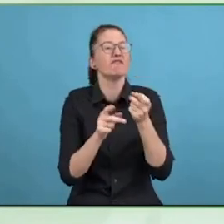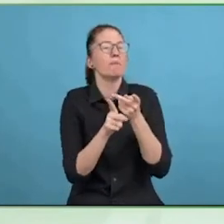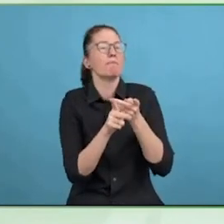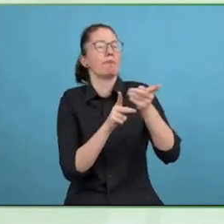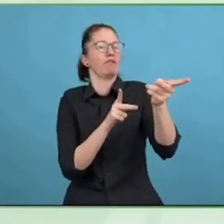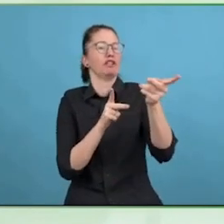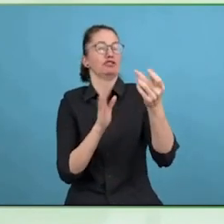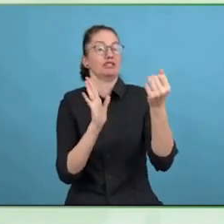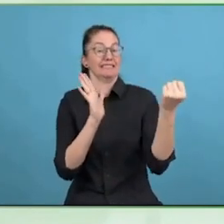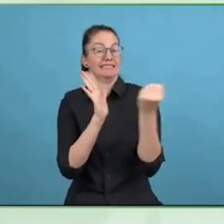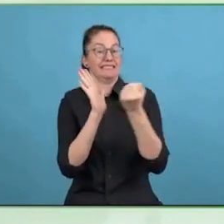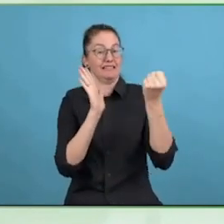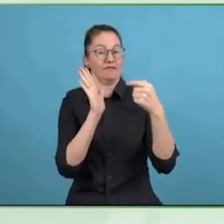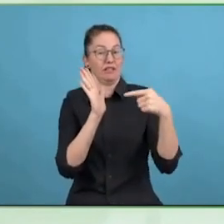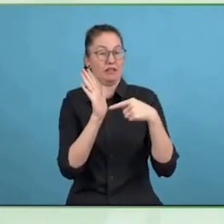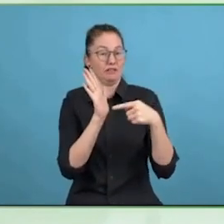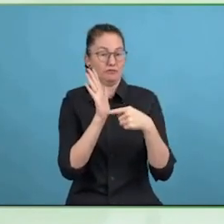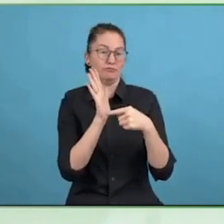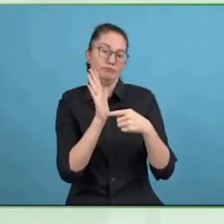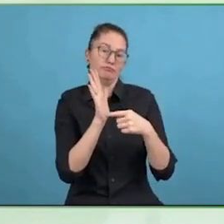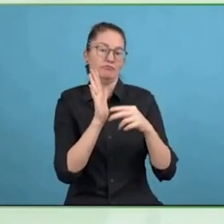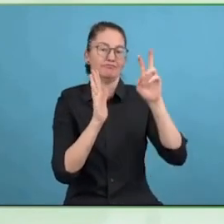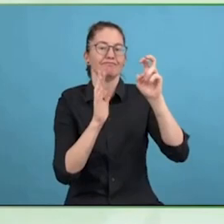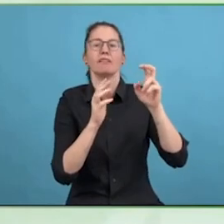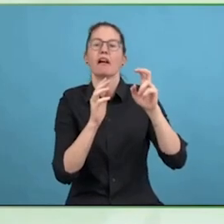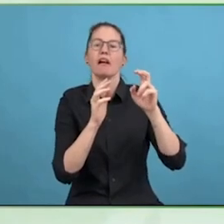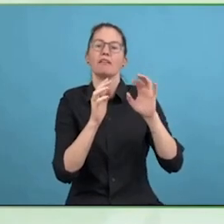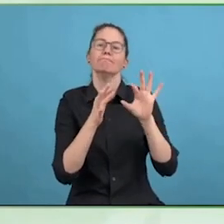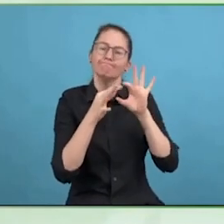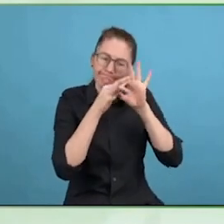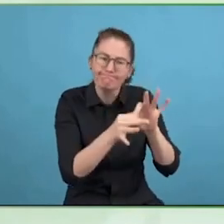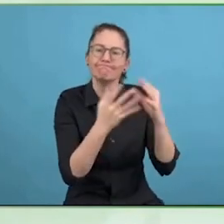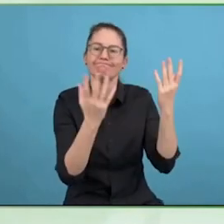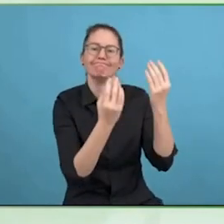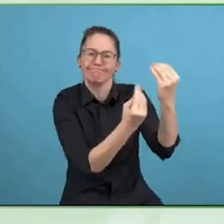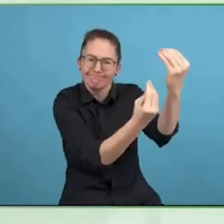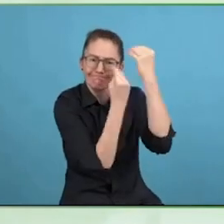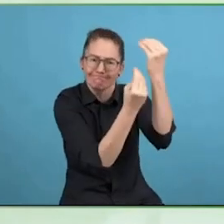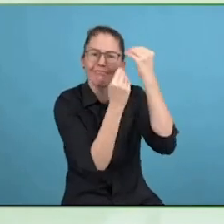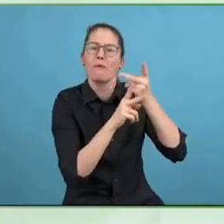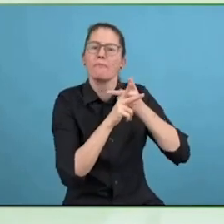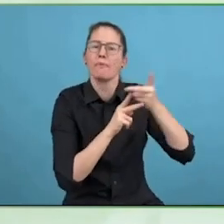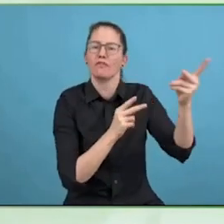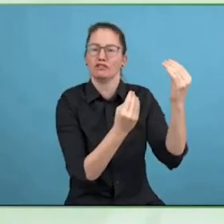interested persons coming into our webinars, the networking is the